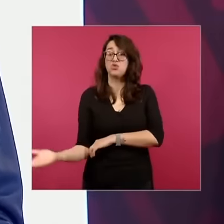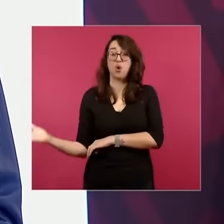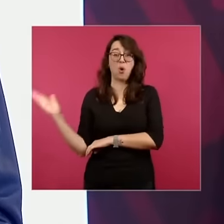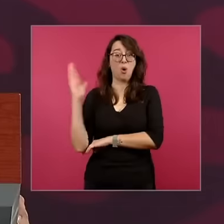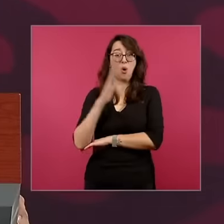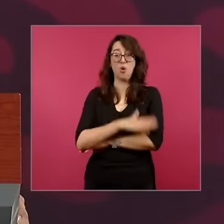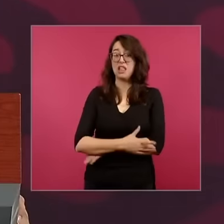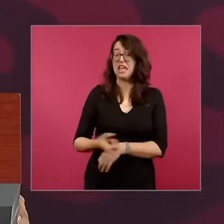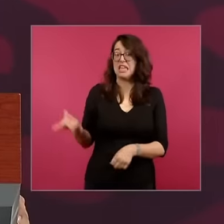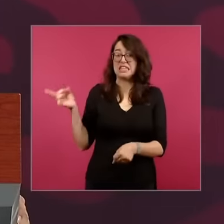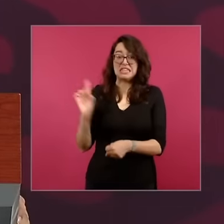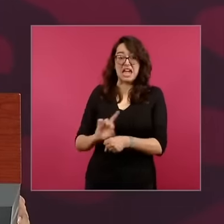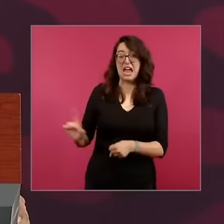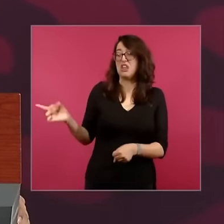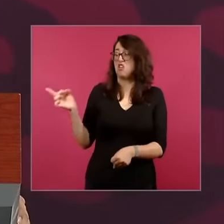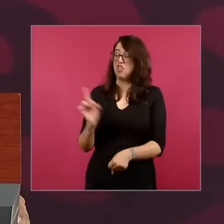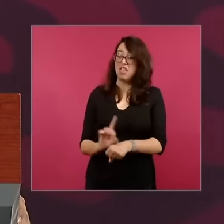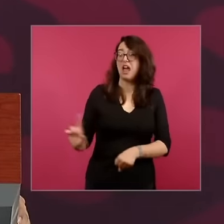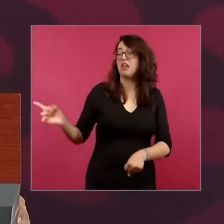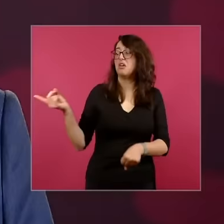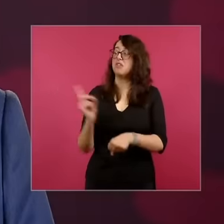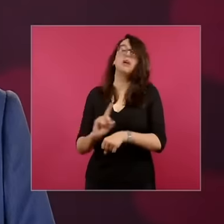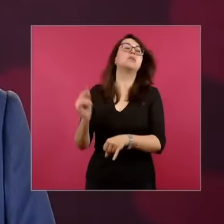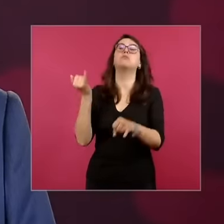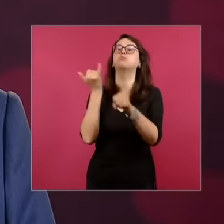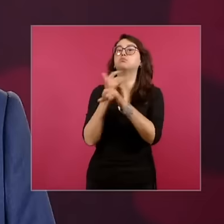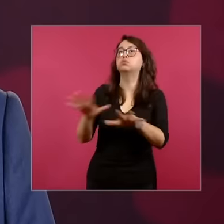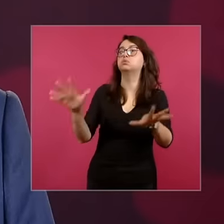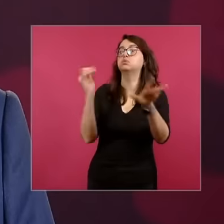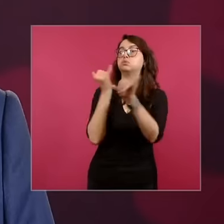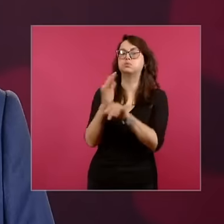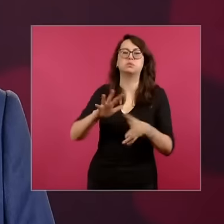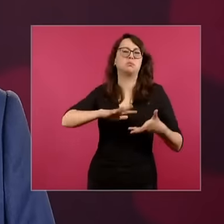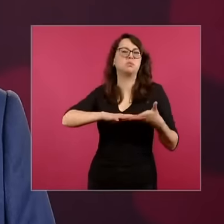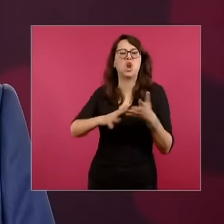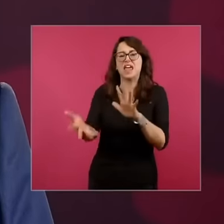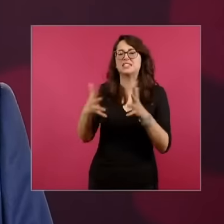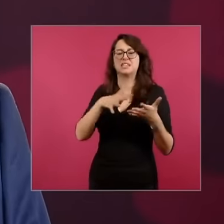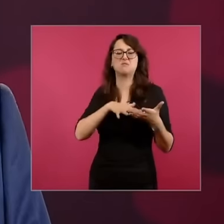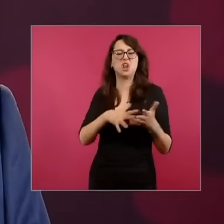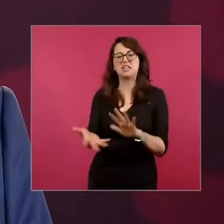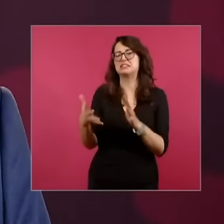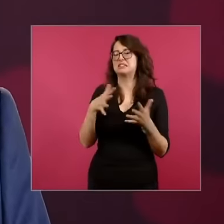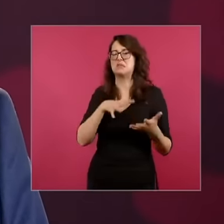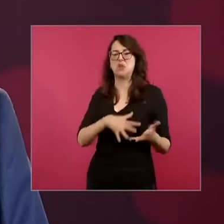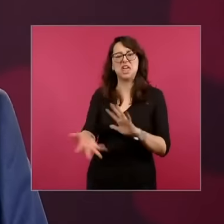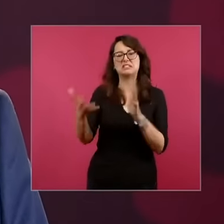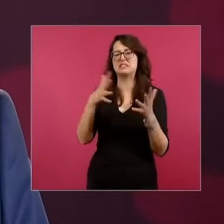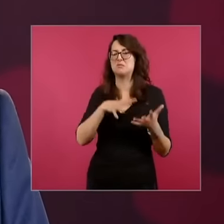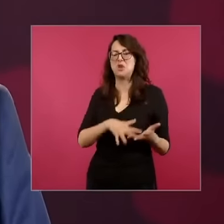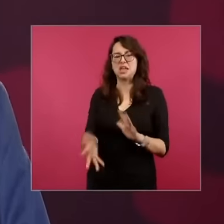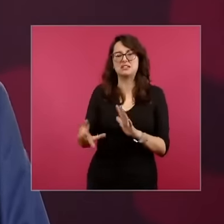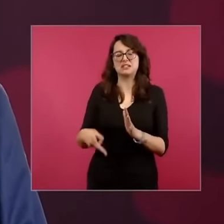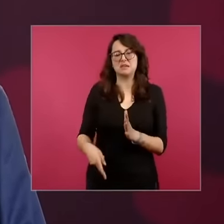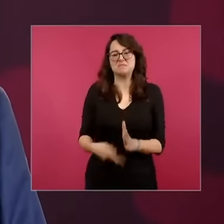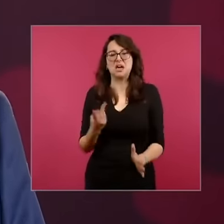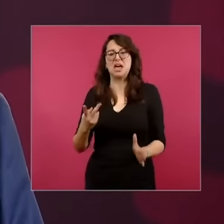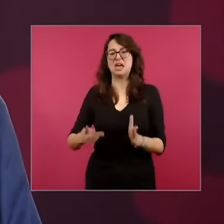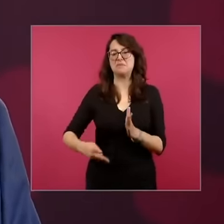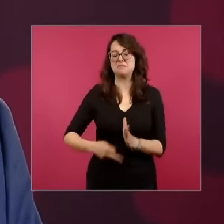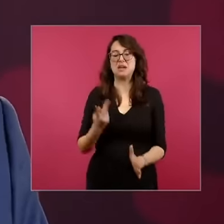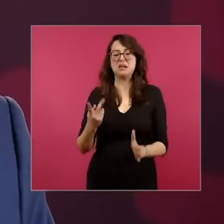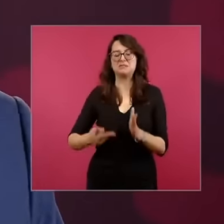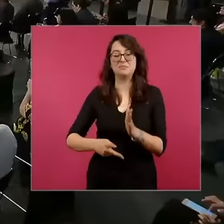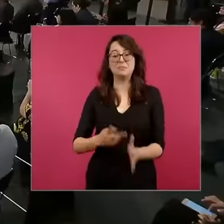lies yesterday